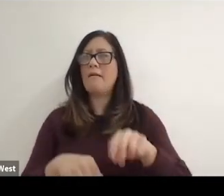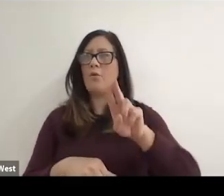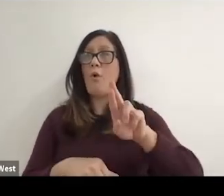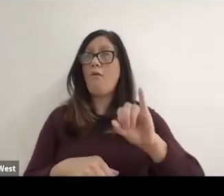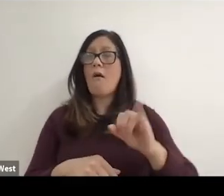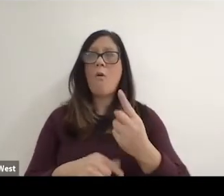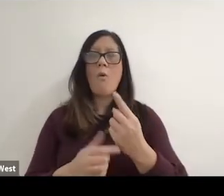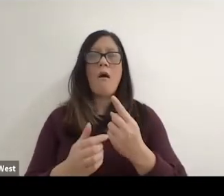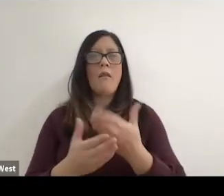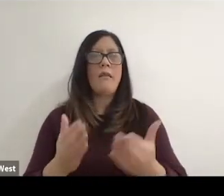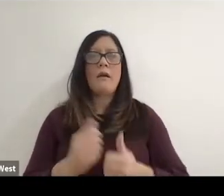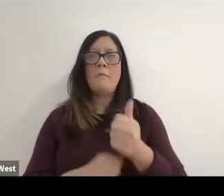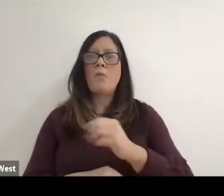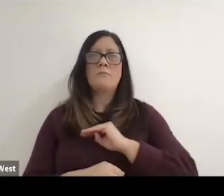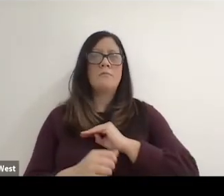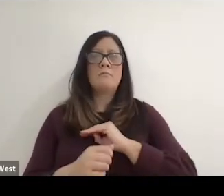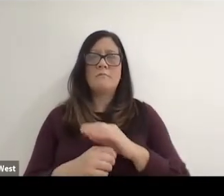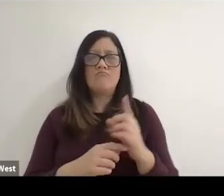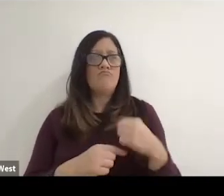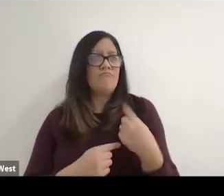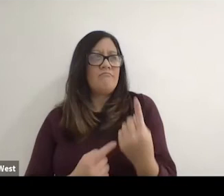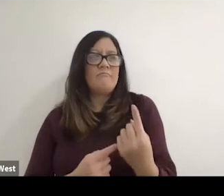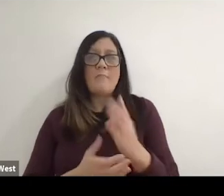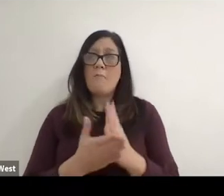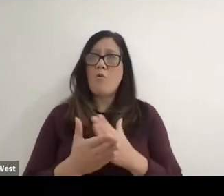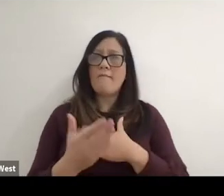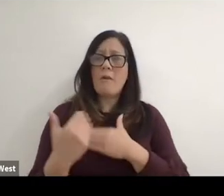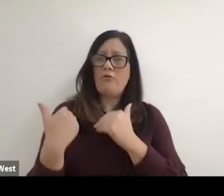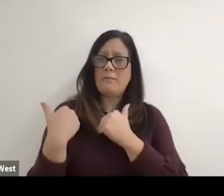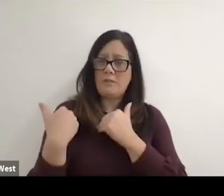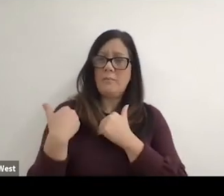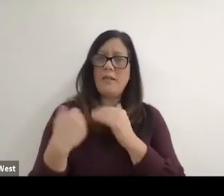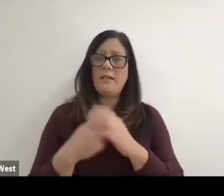happy with is over the course of the years. It's been part of my responsibility